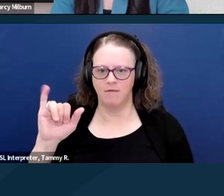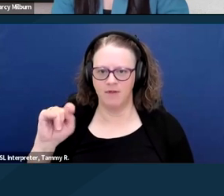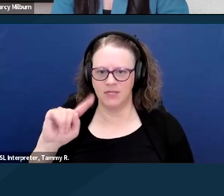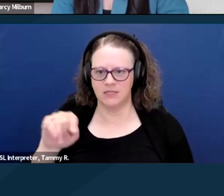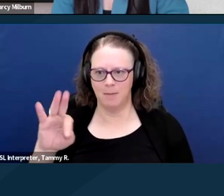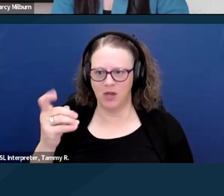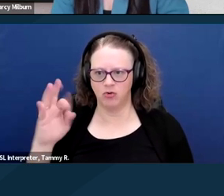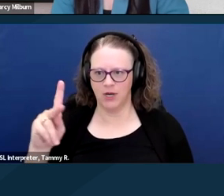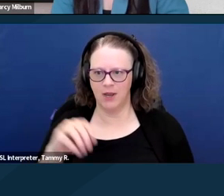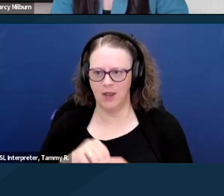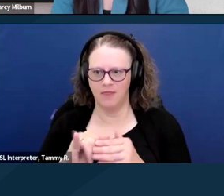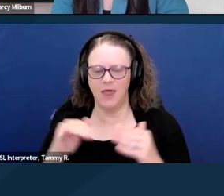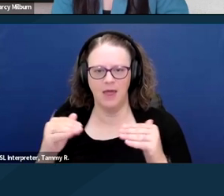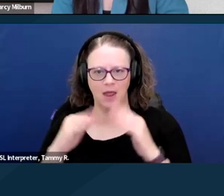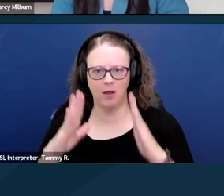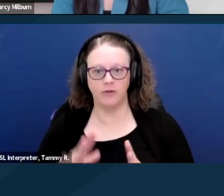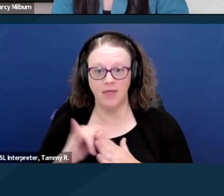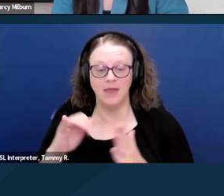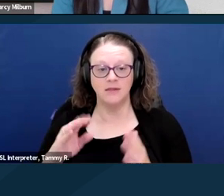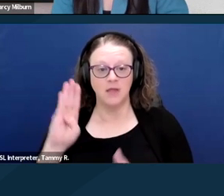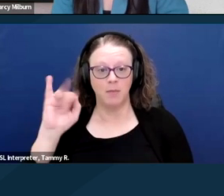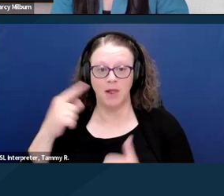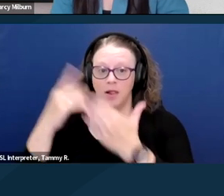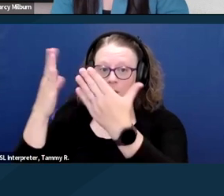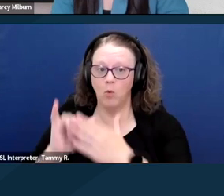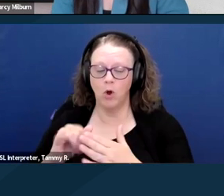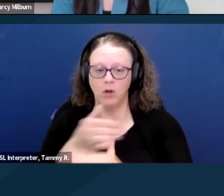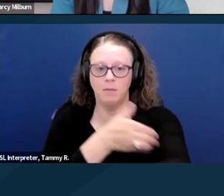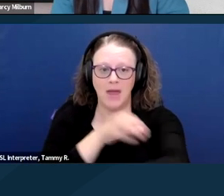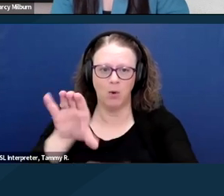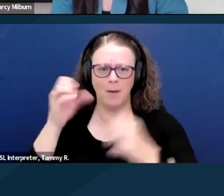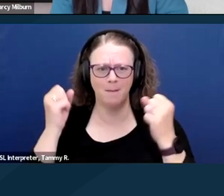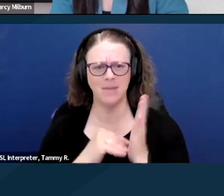This bill would empower millions of people with disabilities to earn and save more money